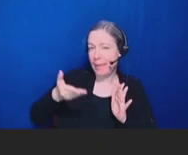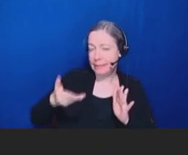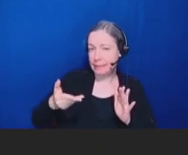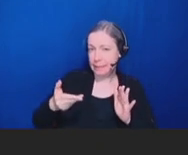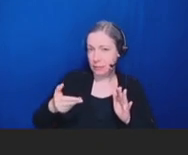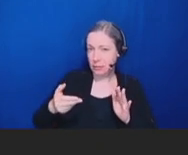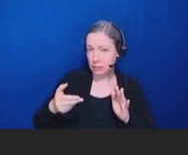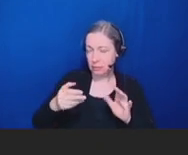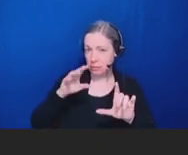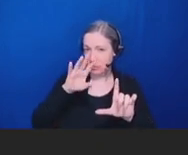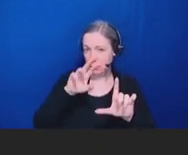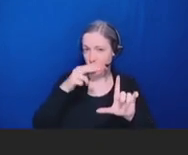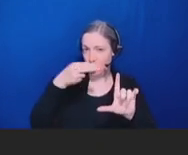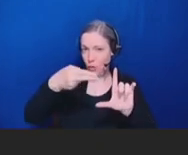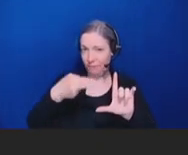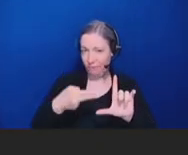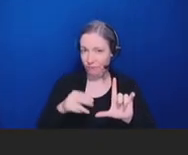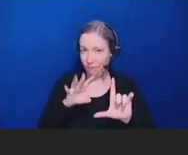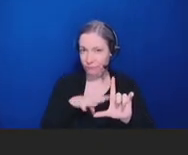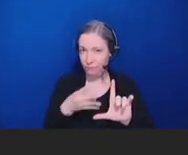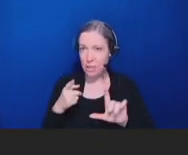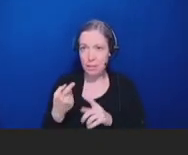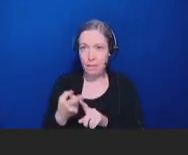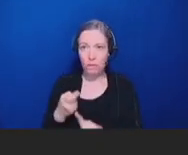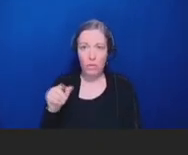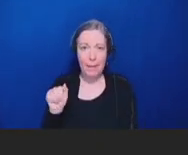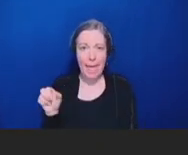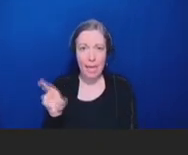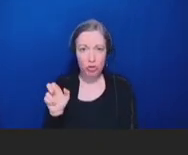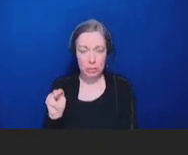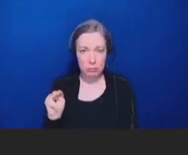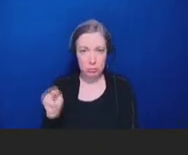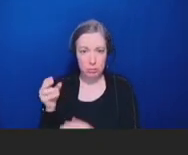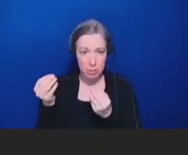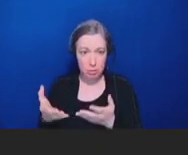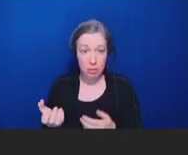one thing that they would like is to be better equipped to deal with patients' questions.